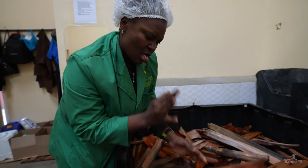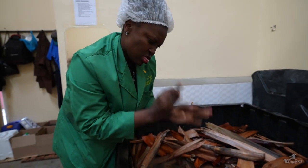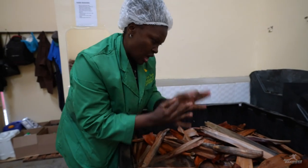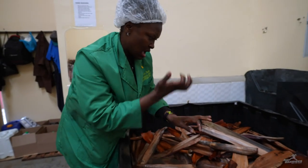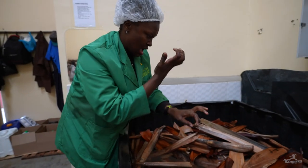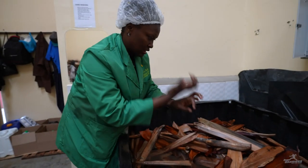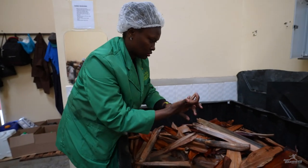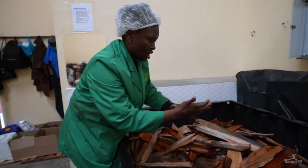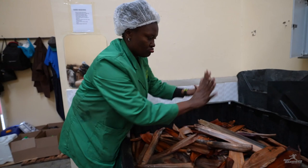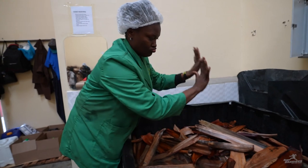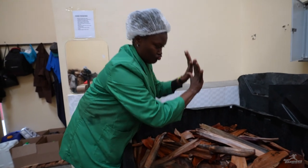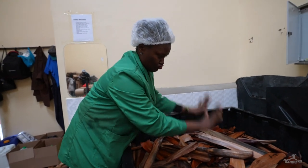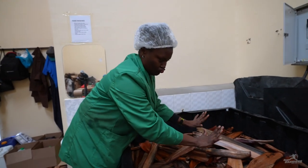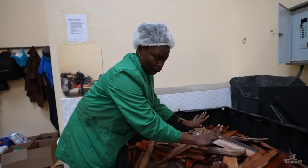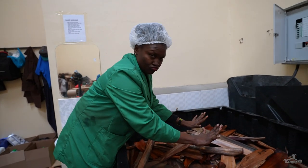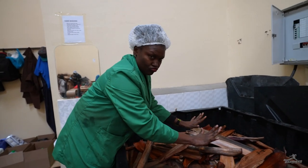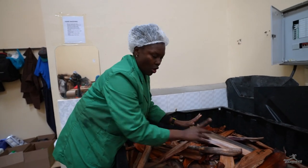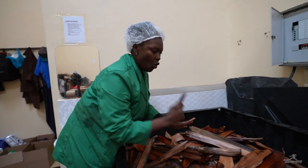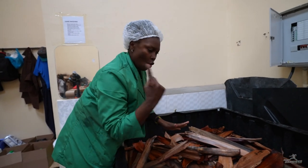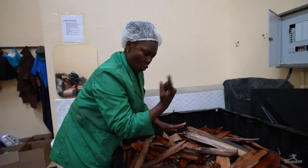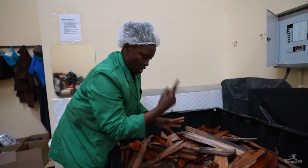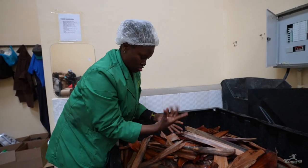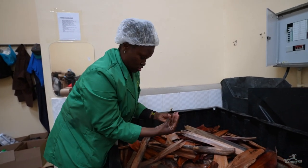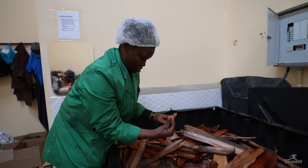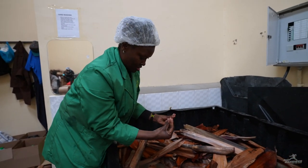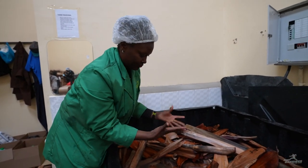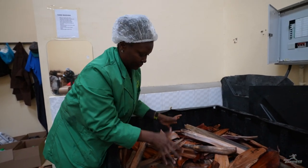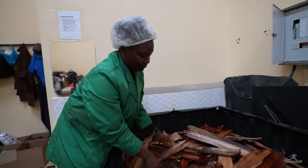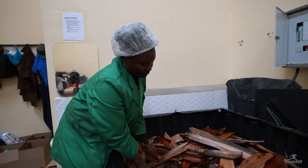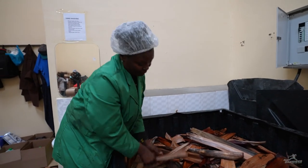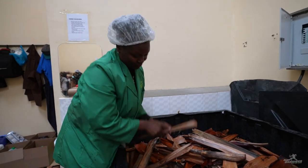If they're still rigid, we'll leave them for longer. Once they're soft enough, they're ready.